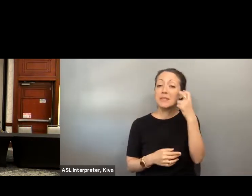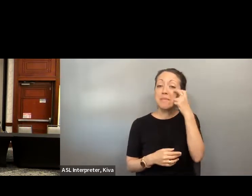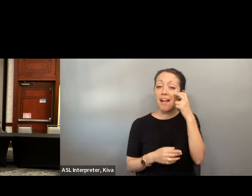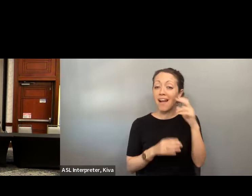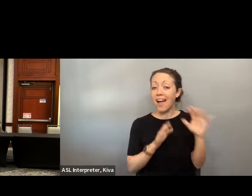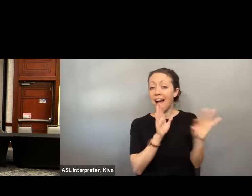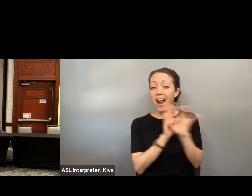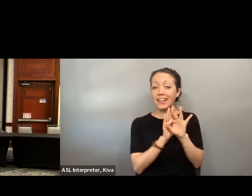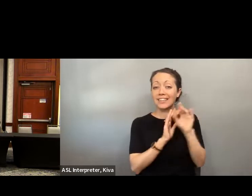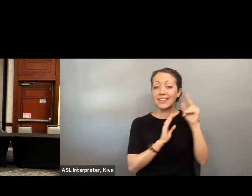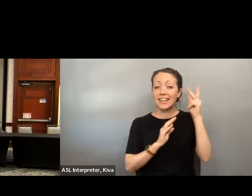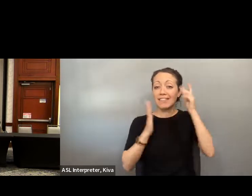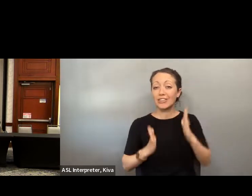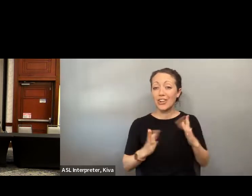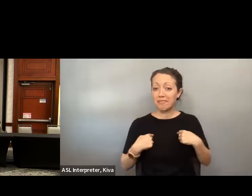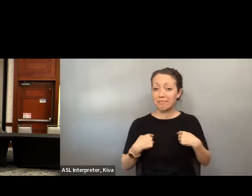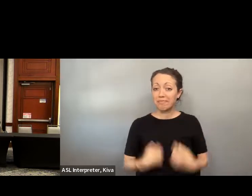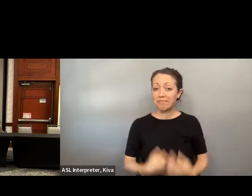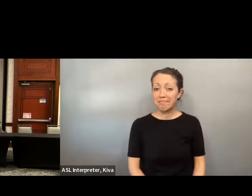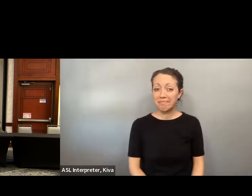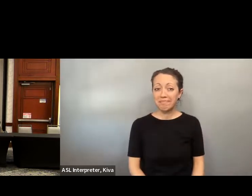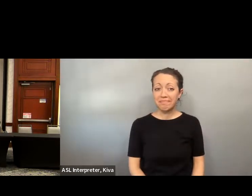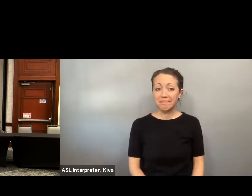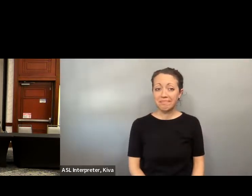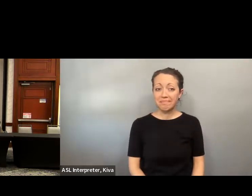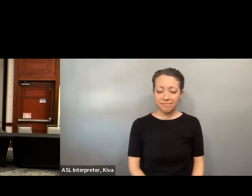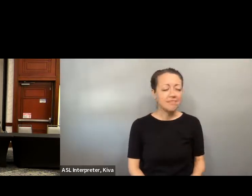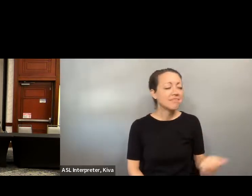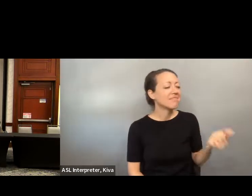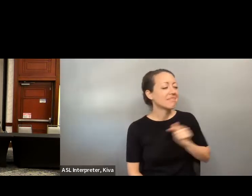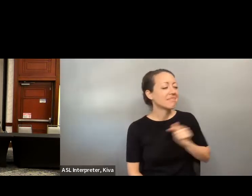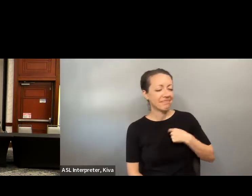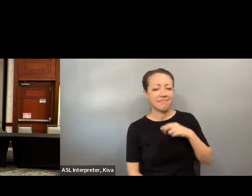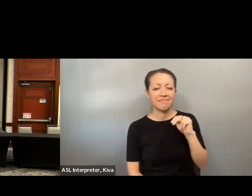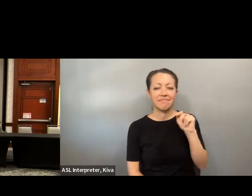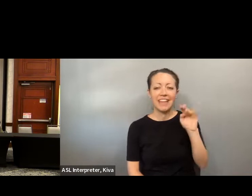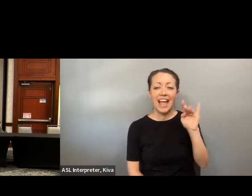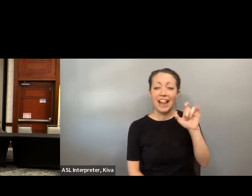I'm legally blind and first blind elected official I'm legally blind. First blind